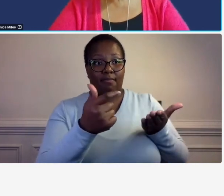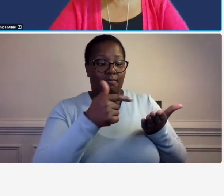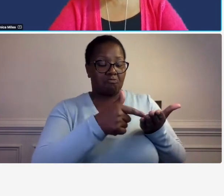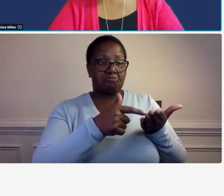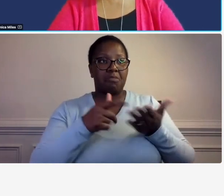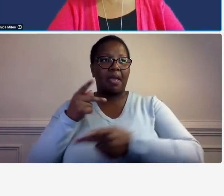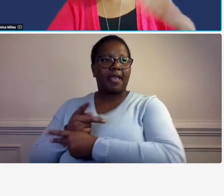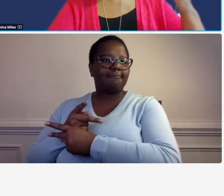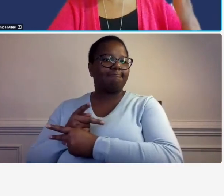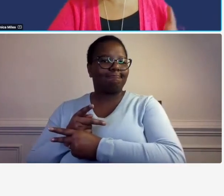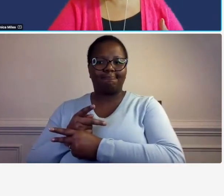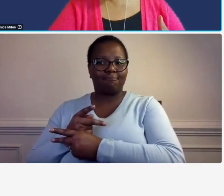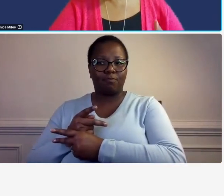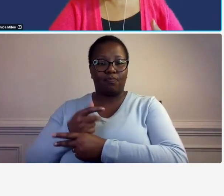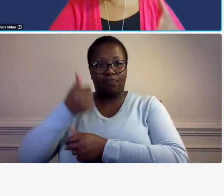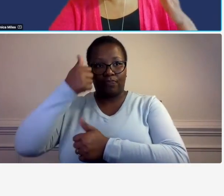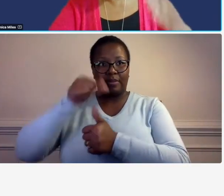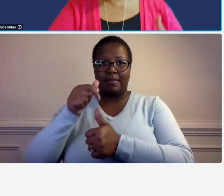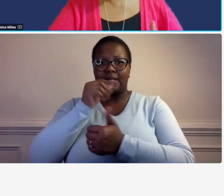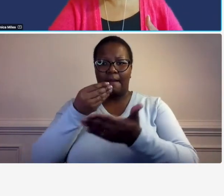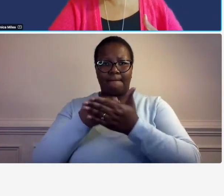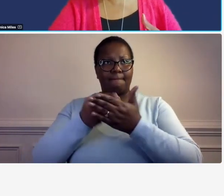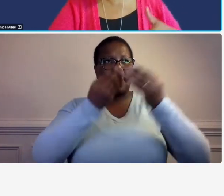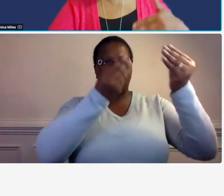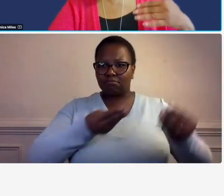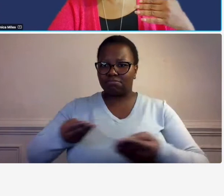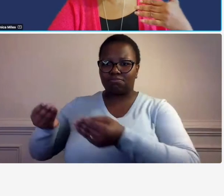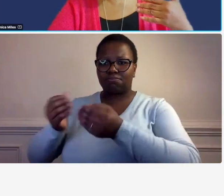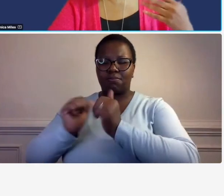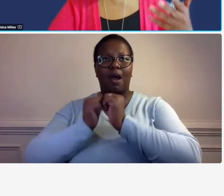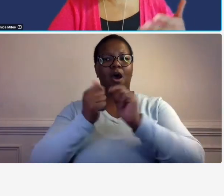you know when we talked about the flow of money and that pyramid where we say the um the golden